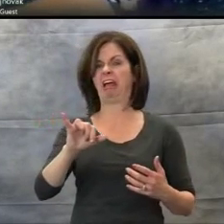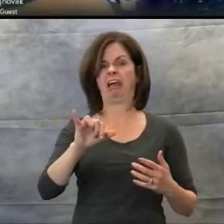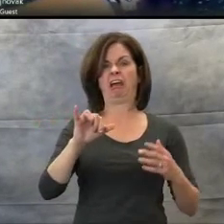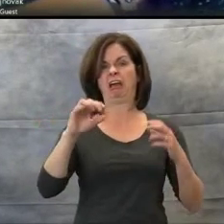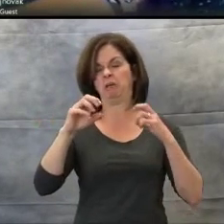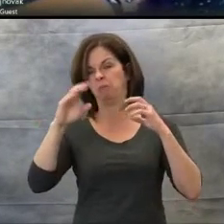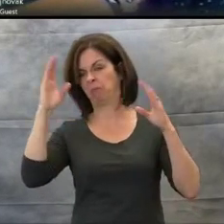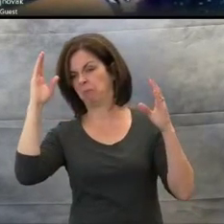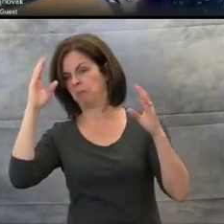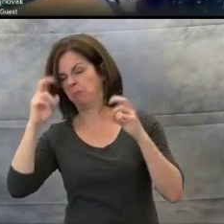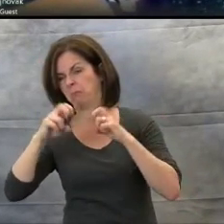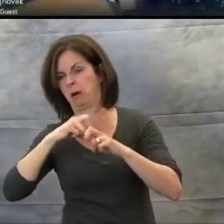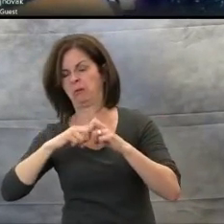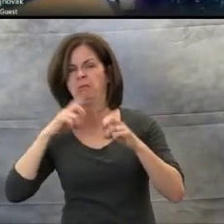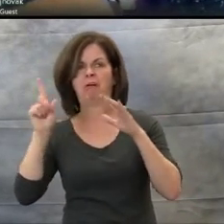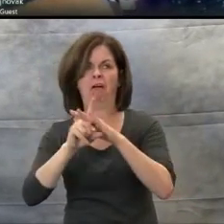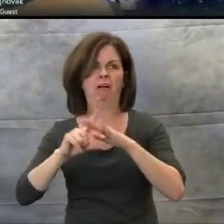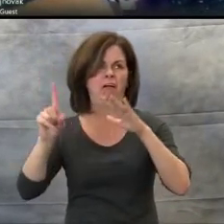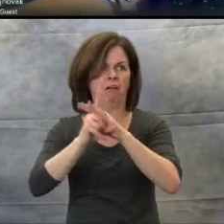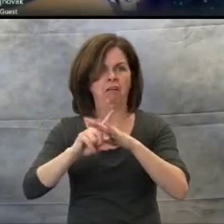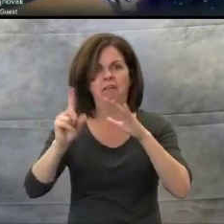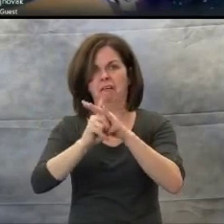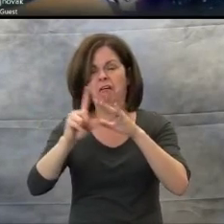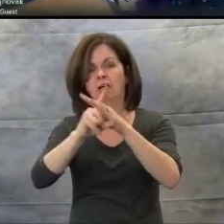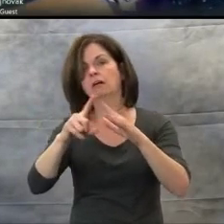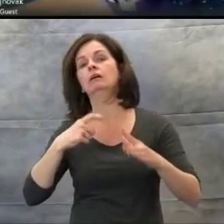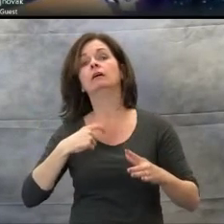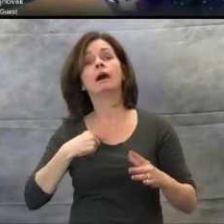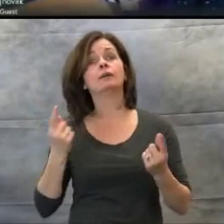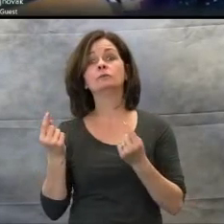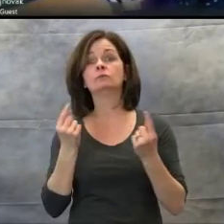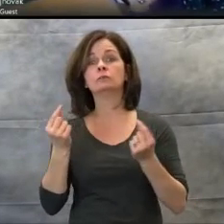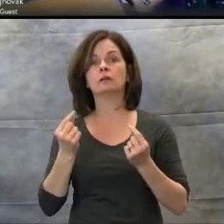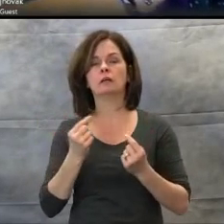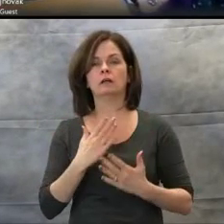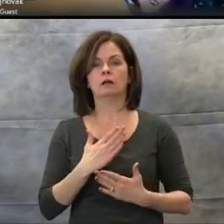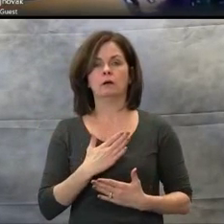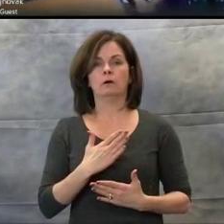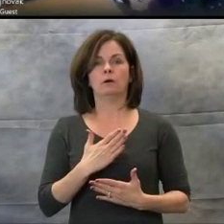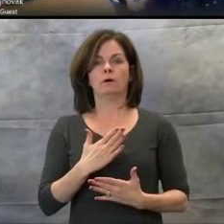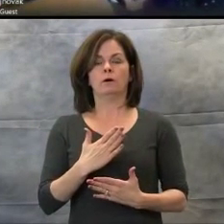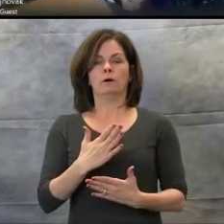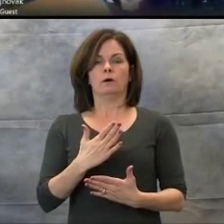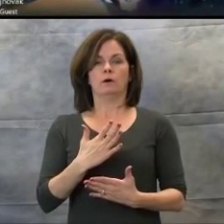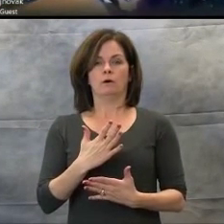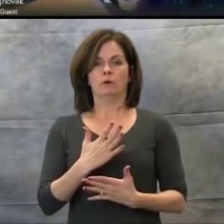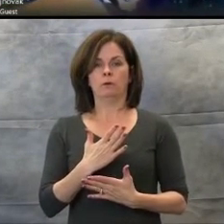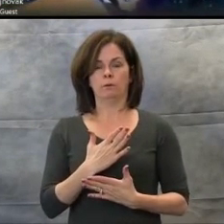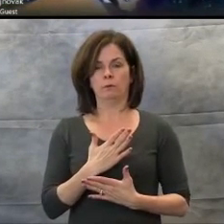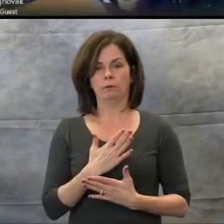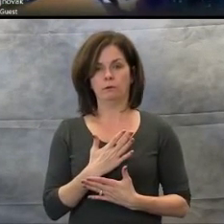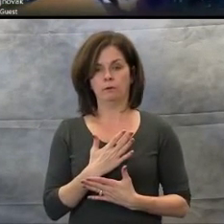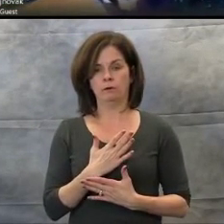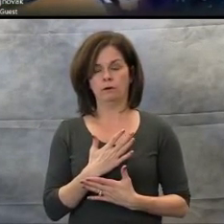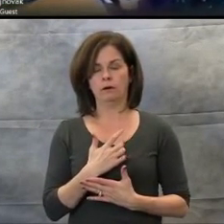I take a deep breath, take a deep breath,